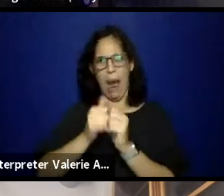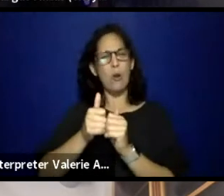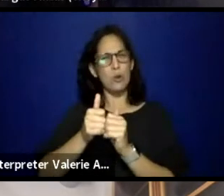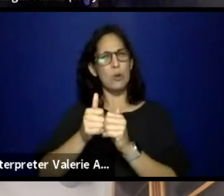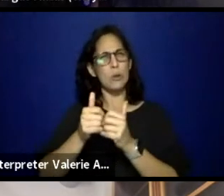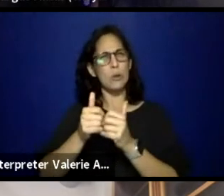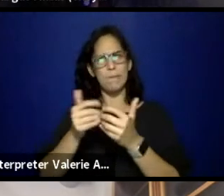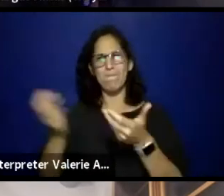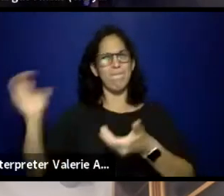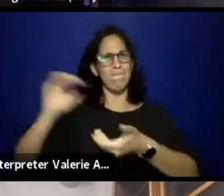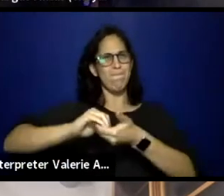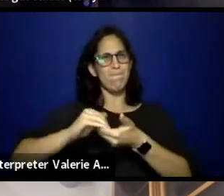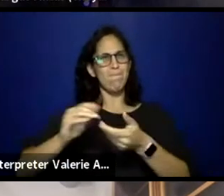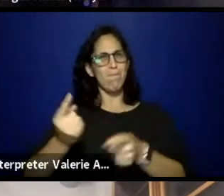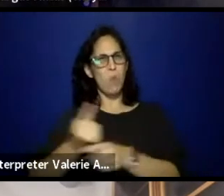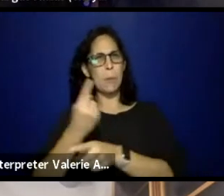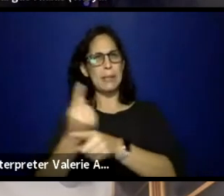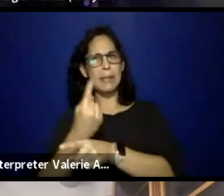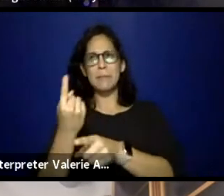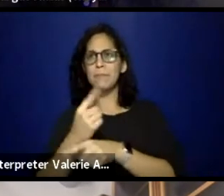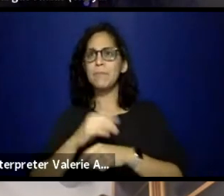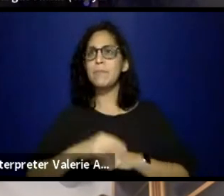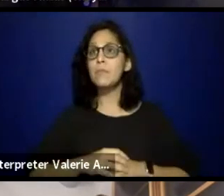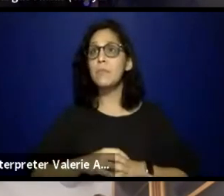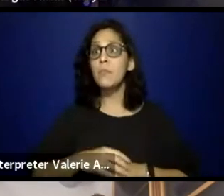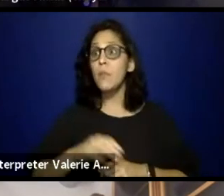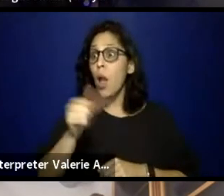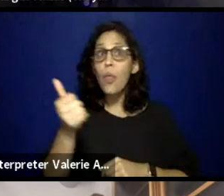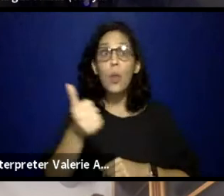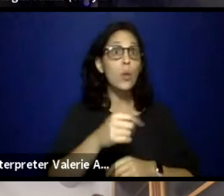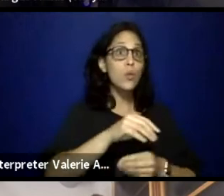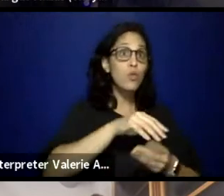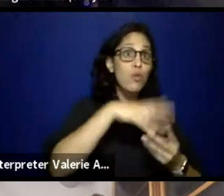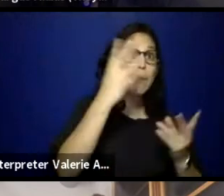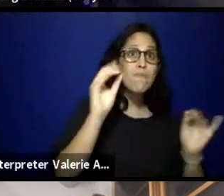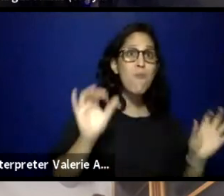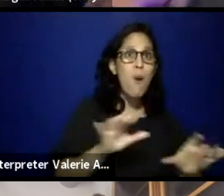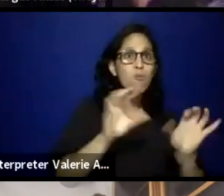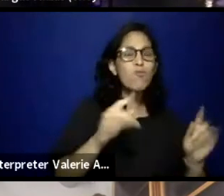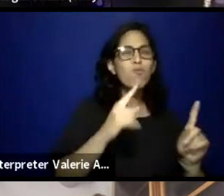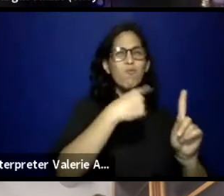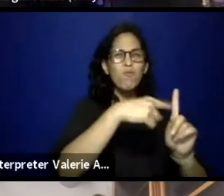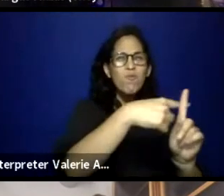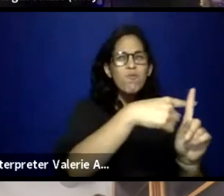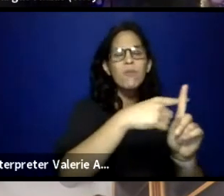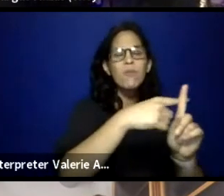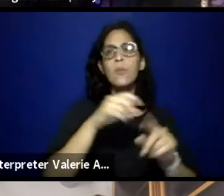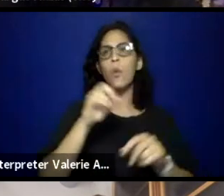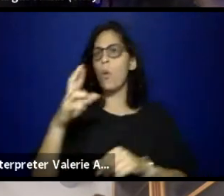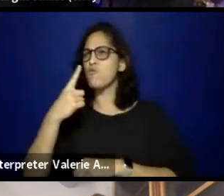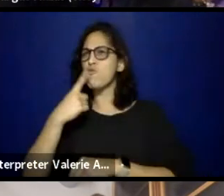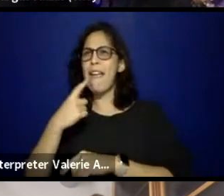Any other rainbows or red flags that you'd love to, you know, archive at this point?